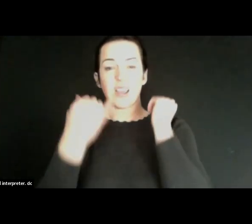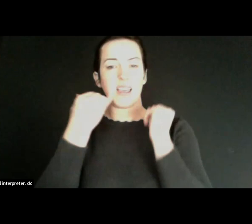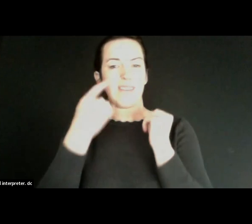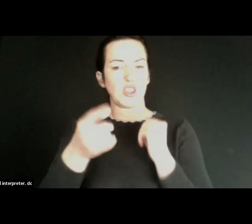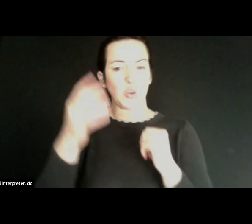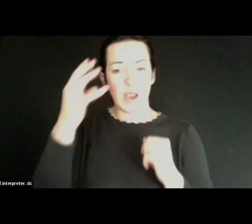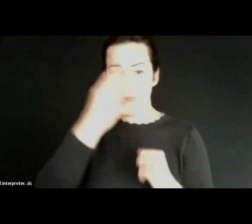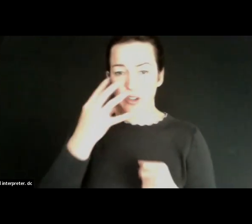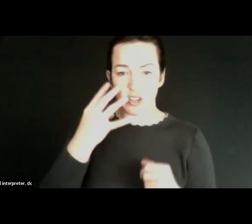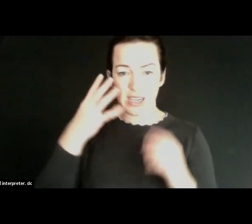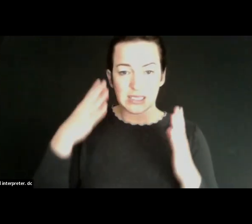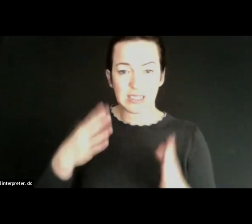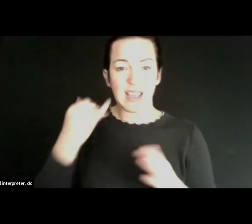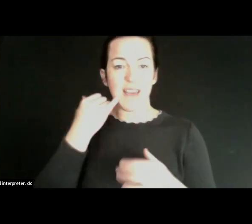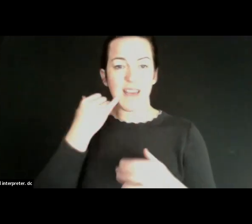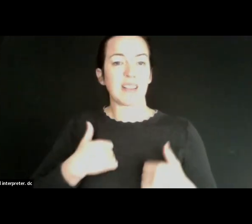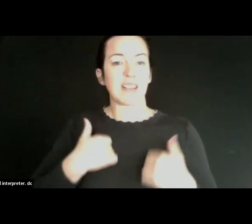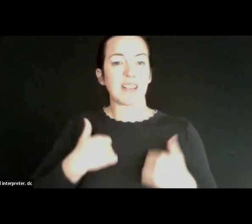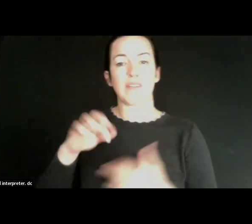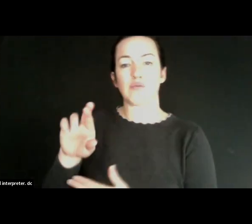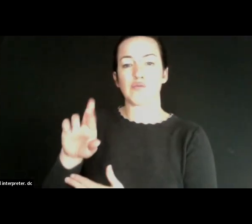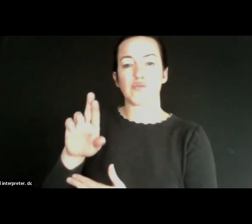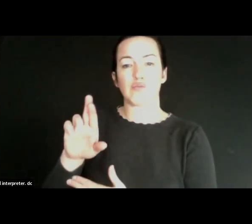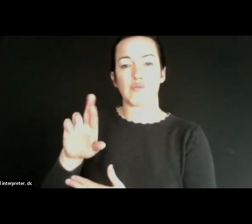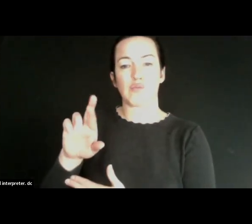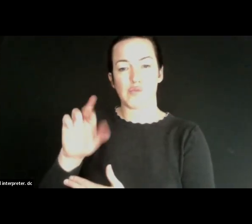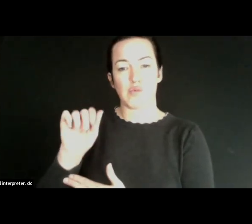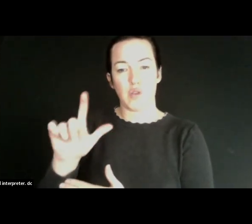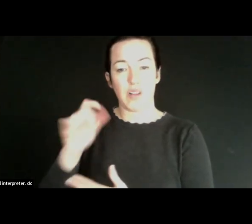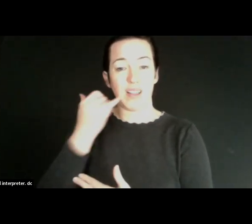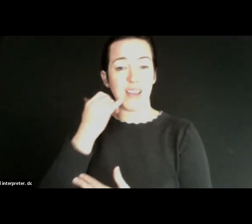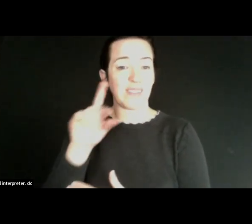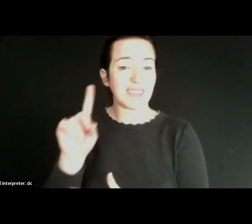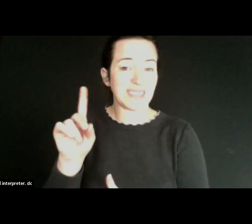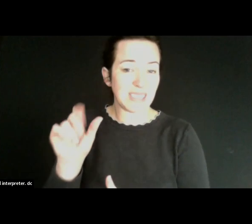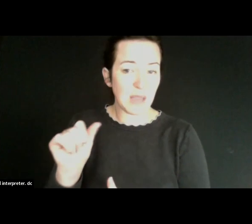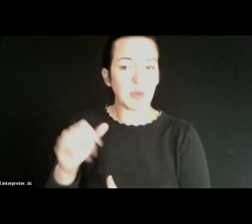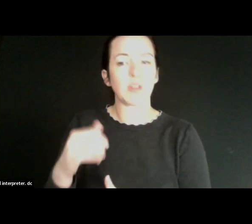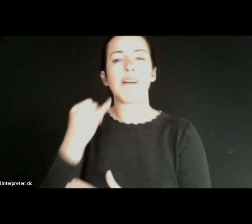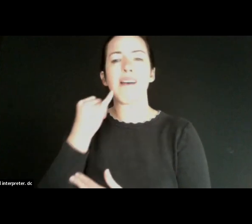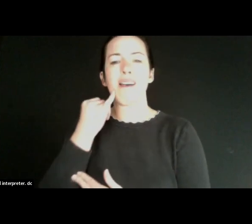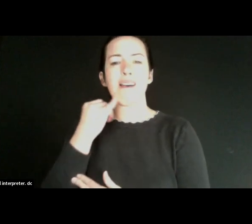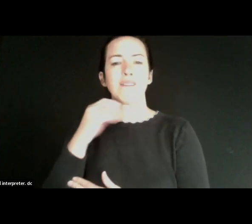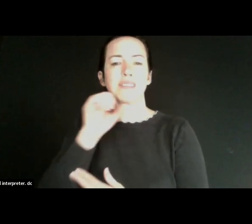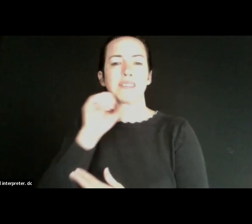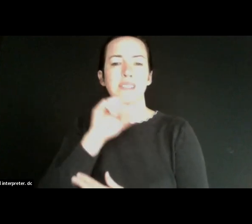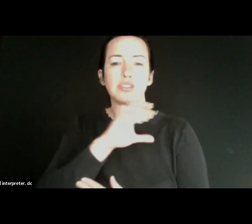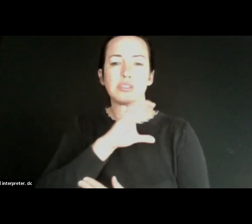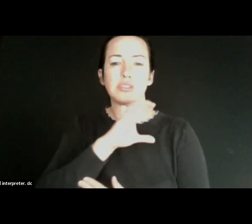if you live in a rural community. If you are disabled, if you are a senior citizen you are